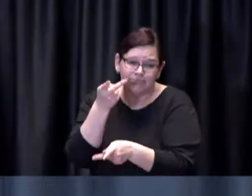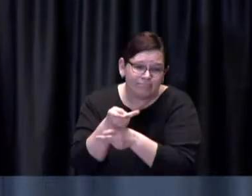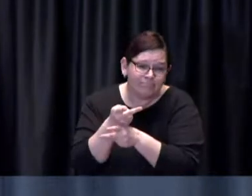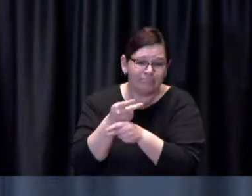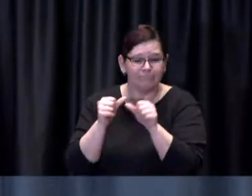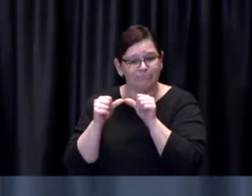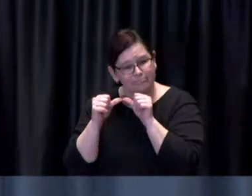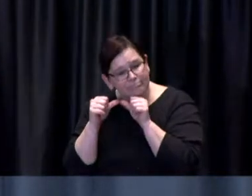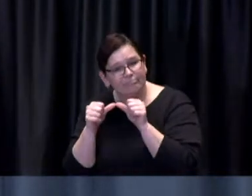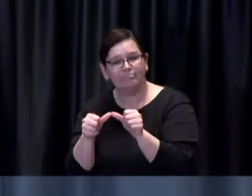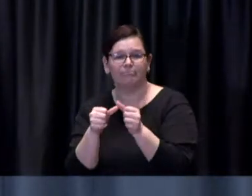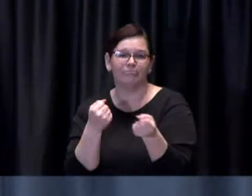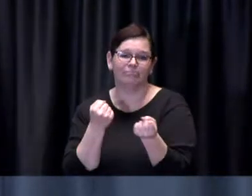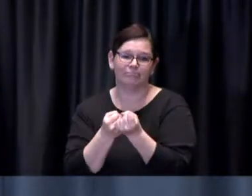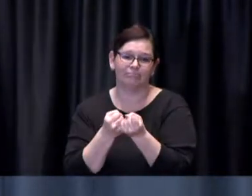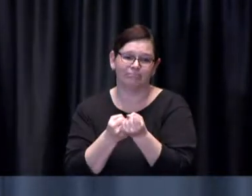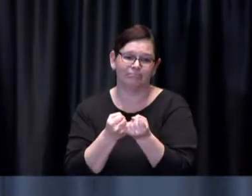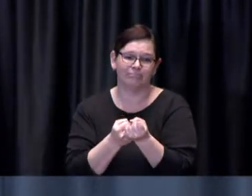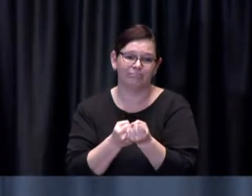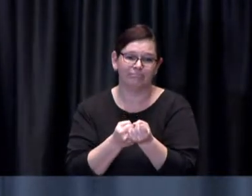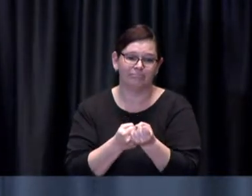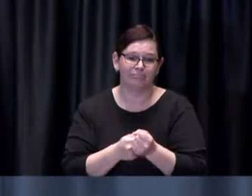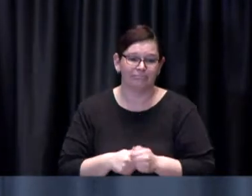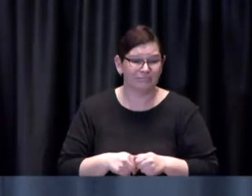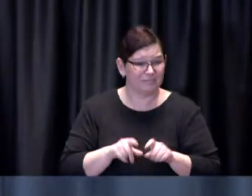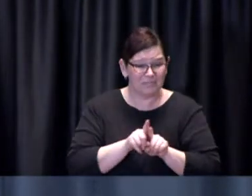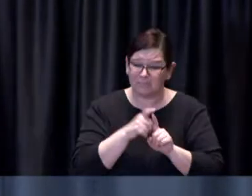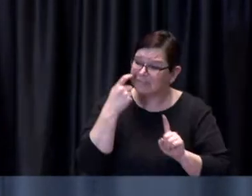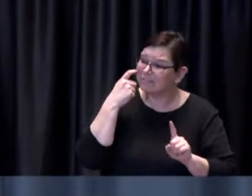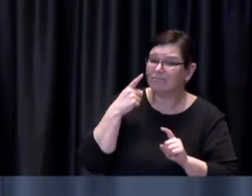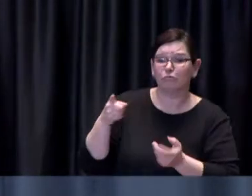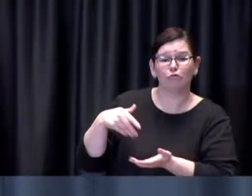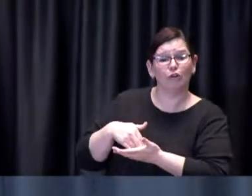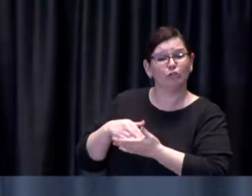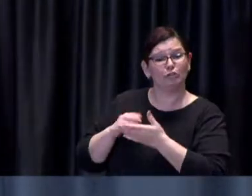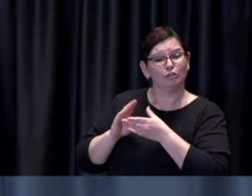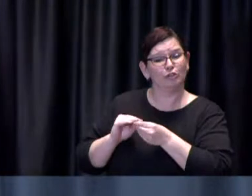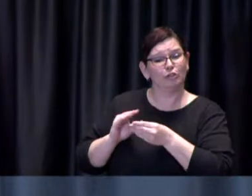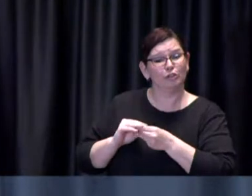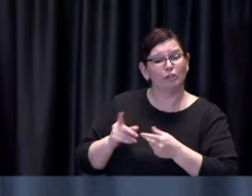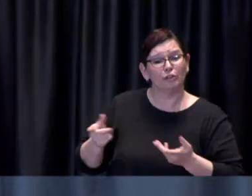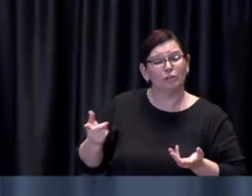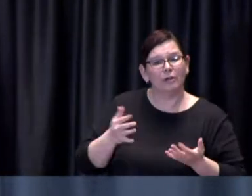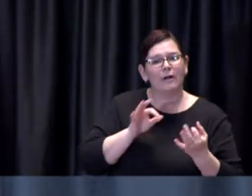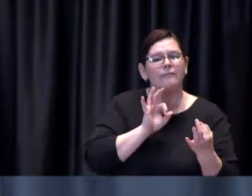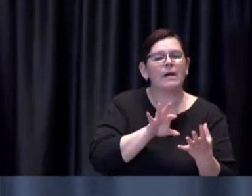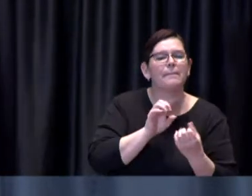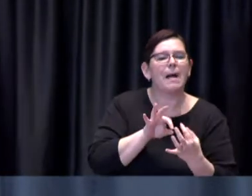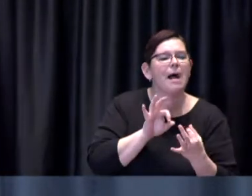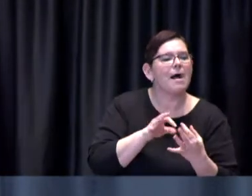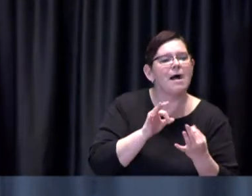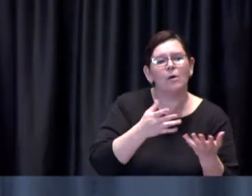as Dr. de Villa said that the people that I interact with and i hear coming out have nothing but praise for the process and uh I'm